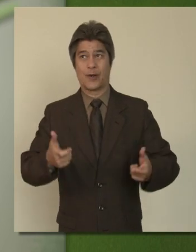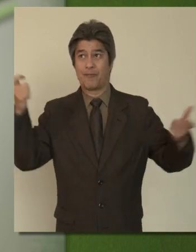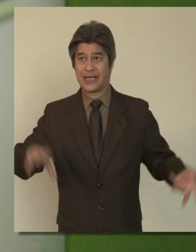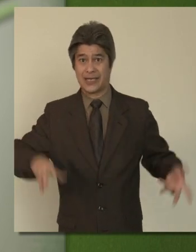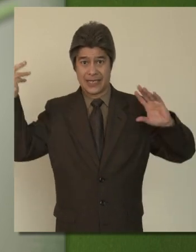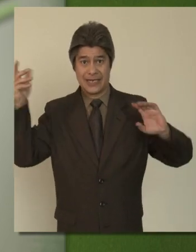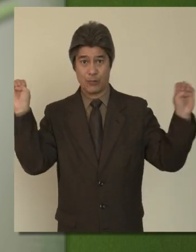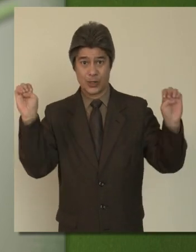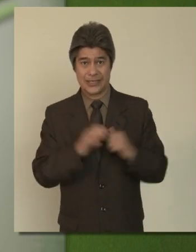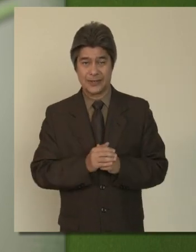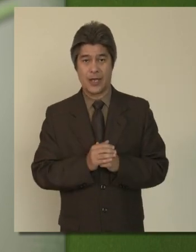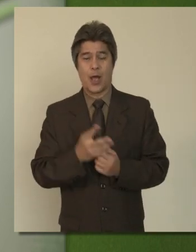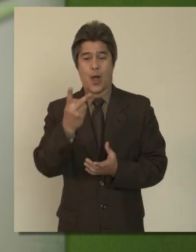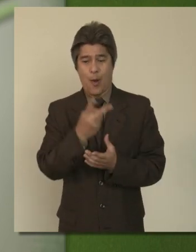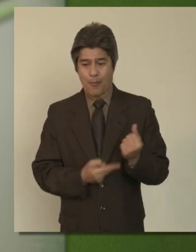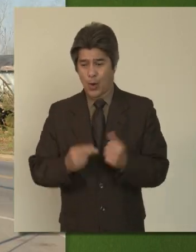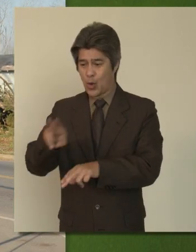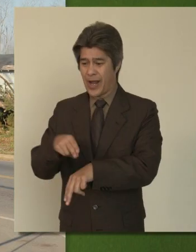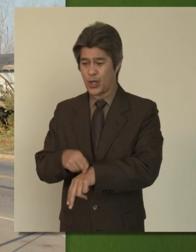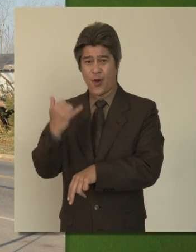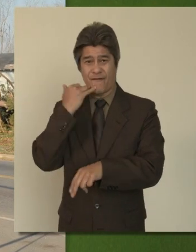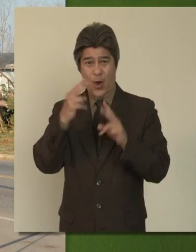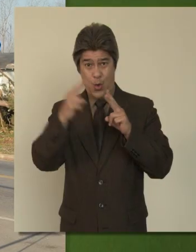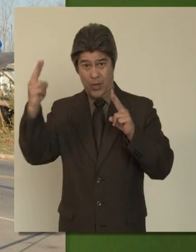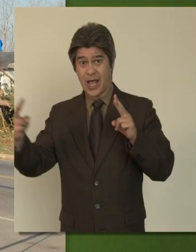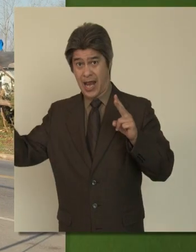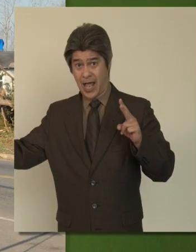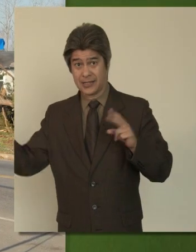the regular phone lines as well as the cell phone lines were overwhelmed. But